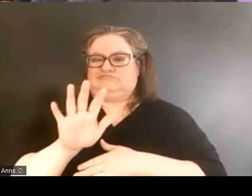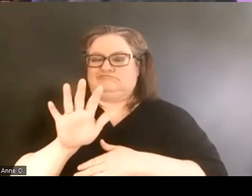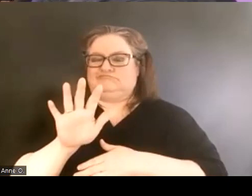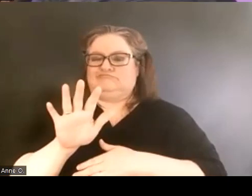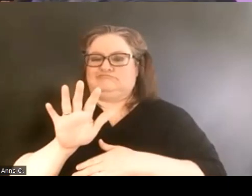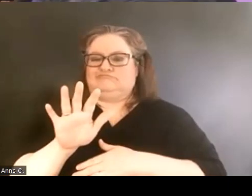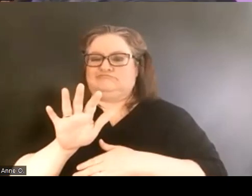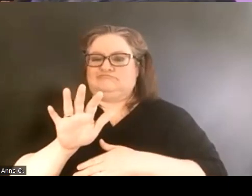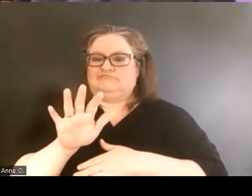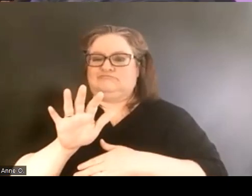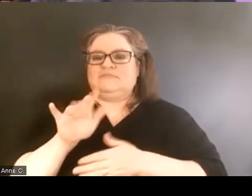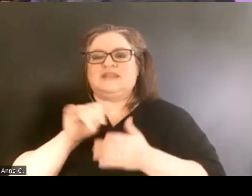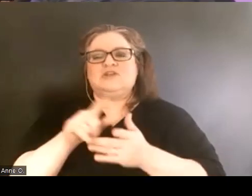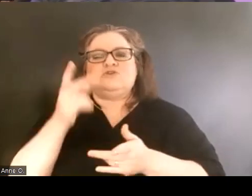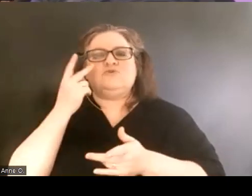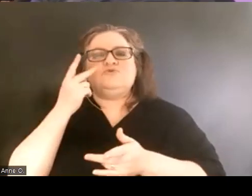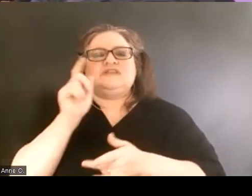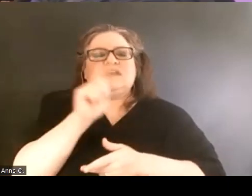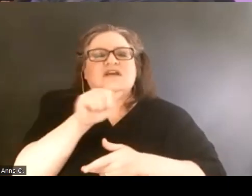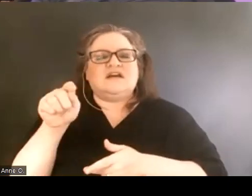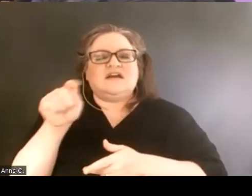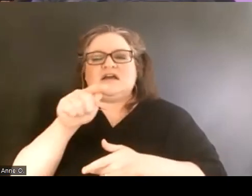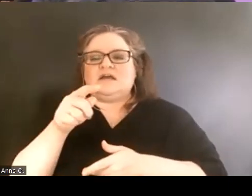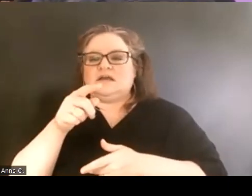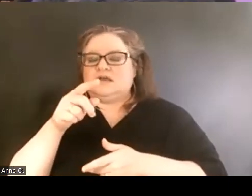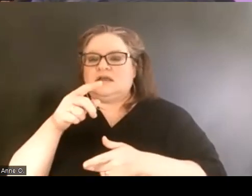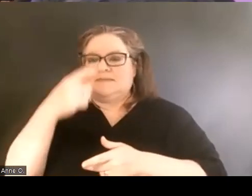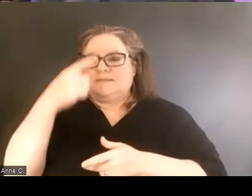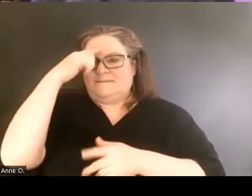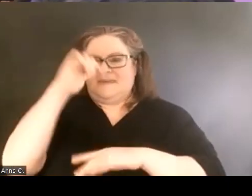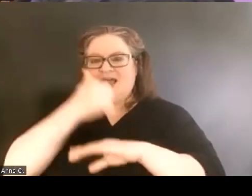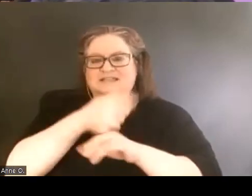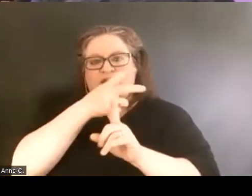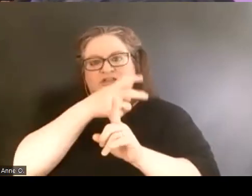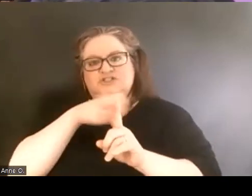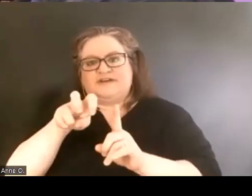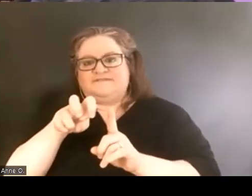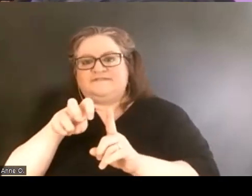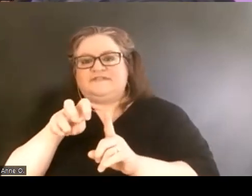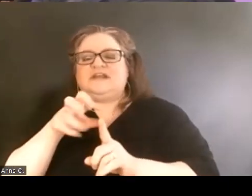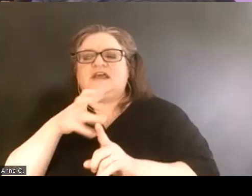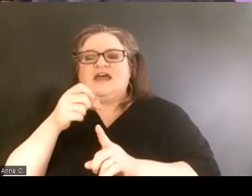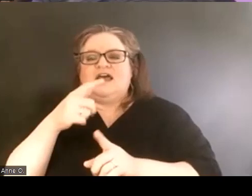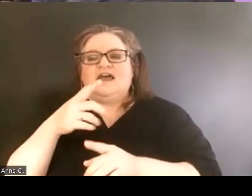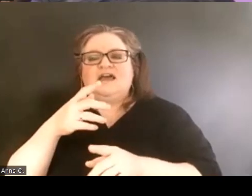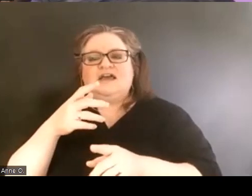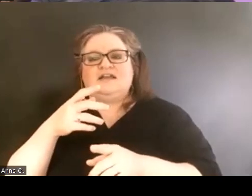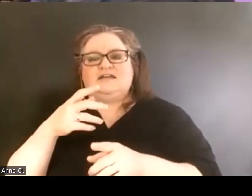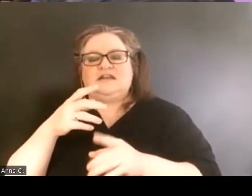sprinklings of this shift in mindset. Obviously there also were a lot of other shifts